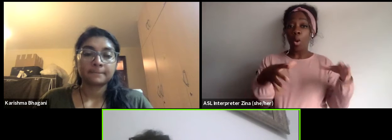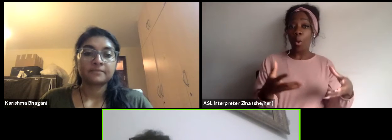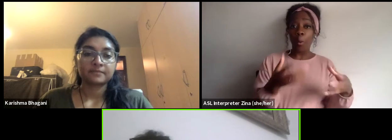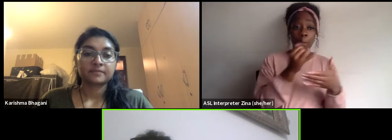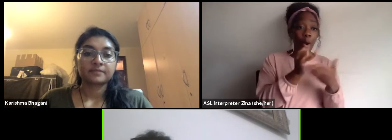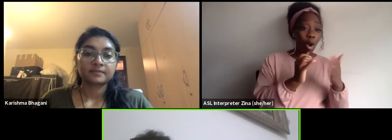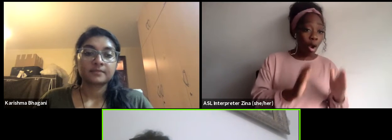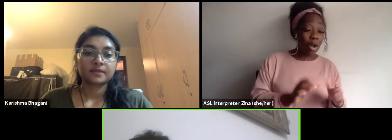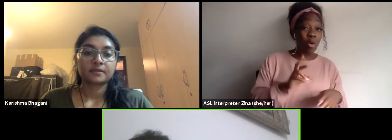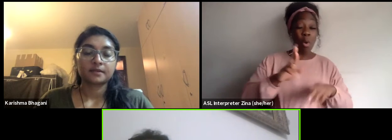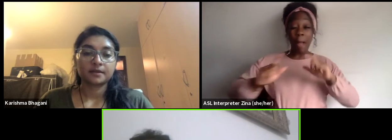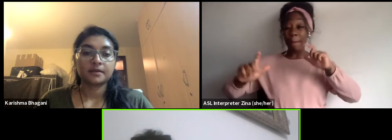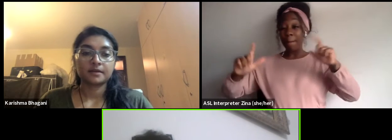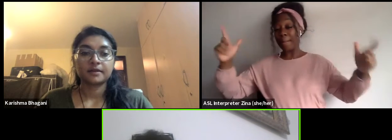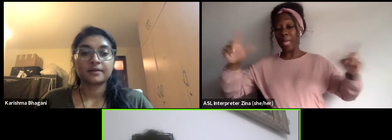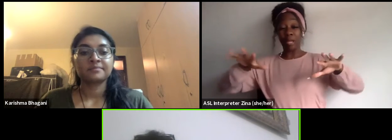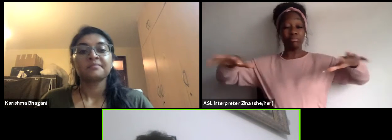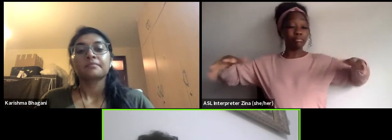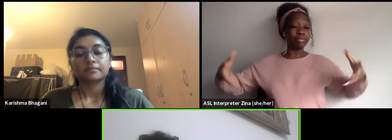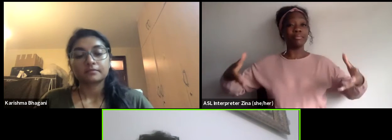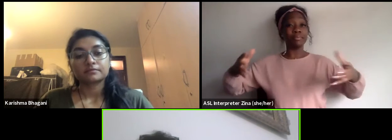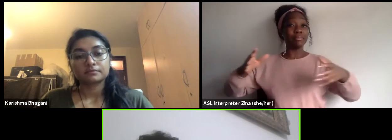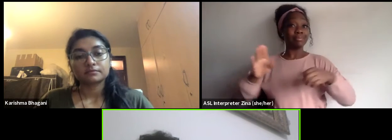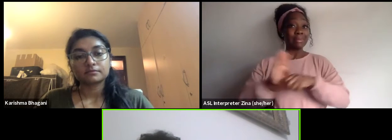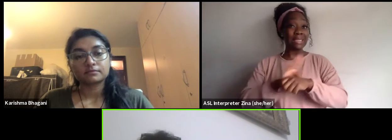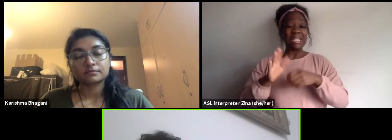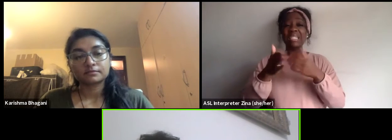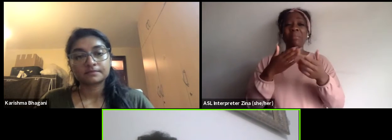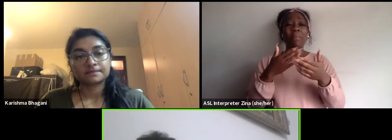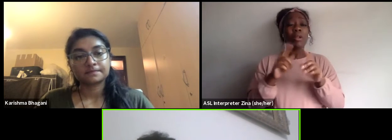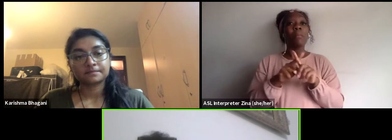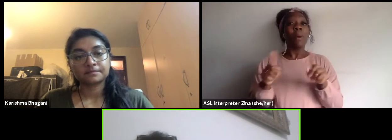So the problem is most of the cases we operate on project